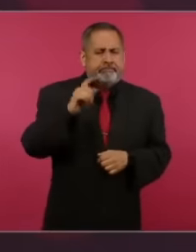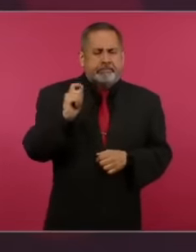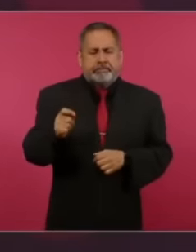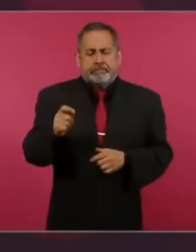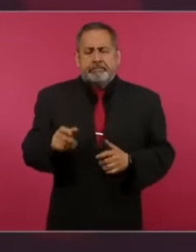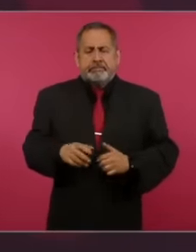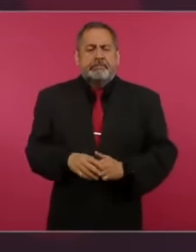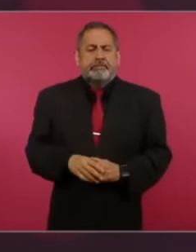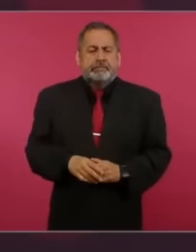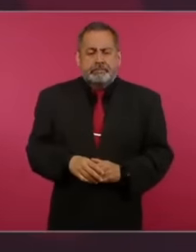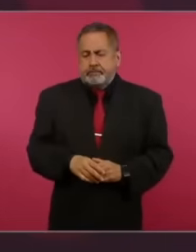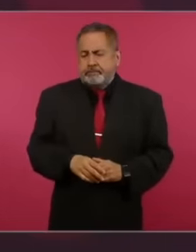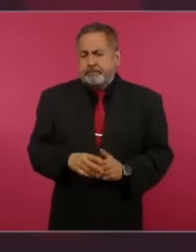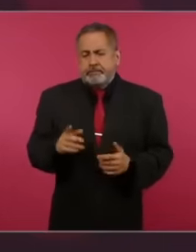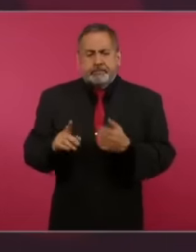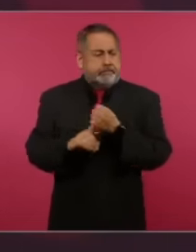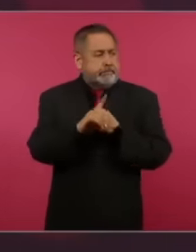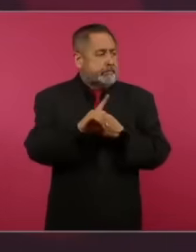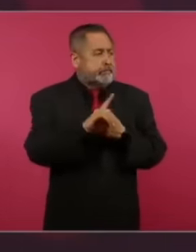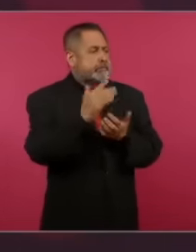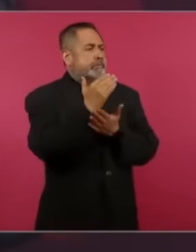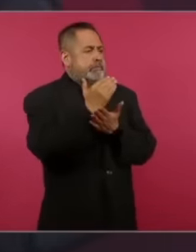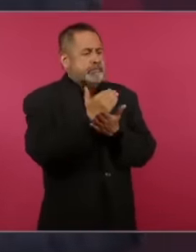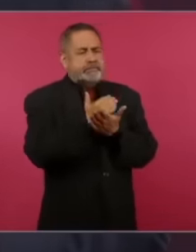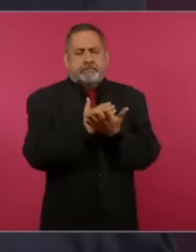the problem of insecurity and violence